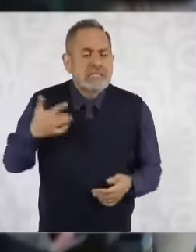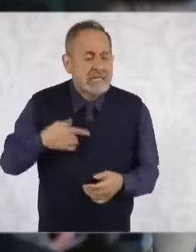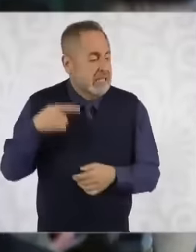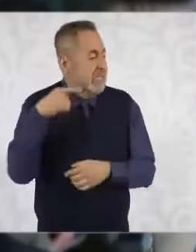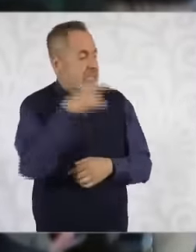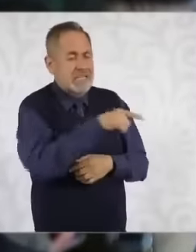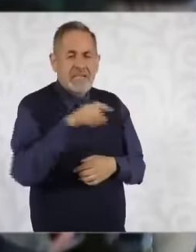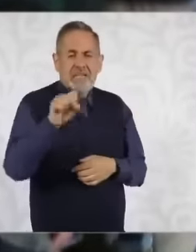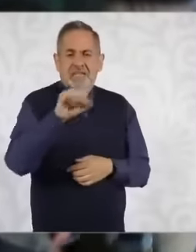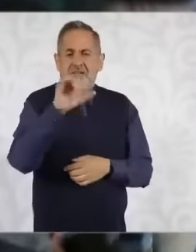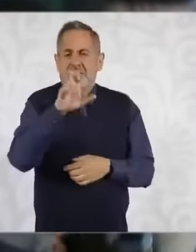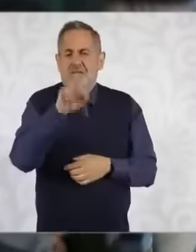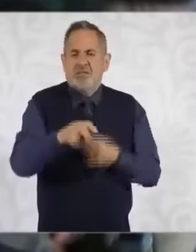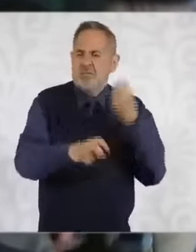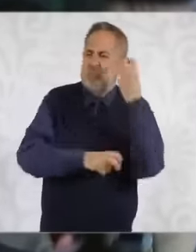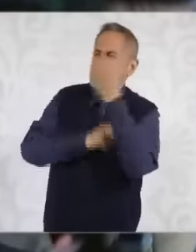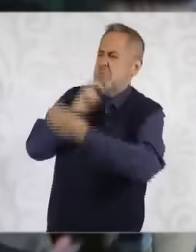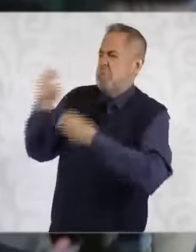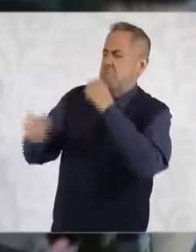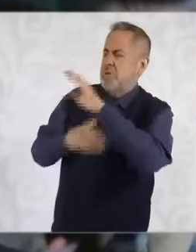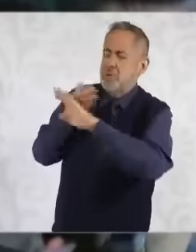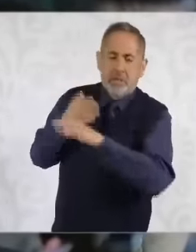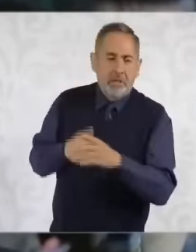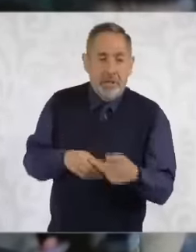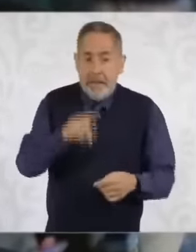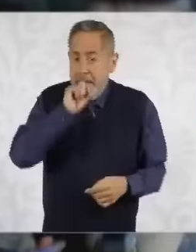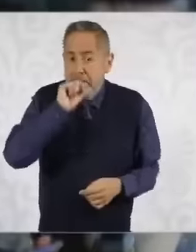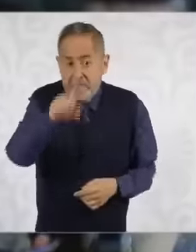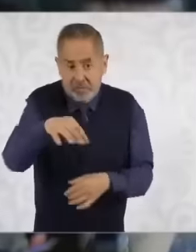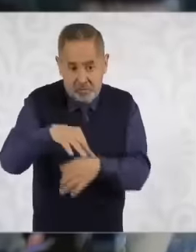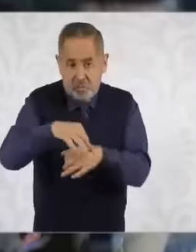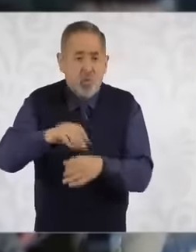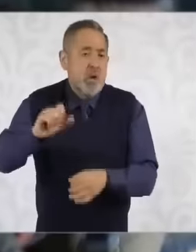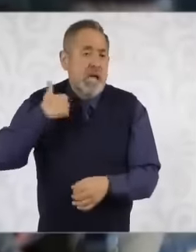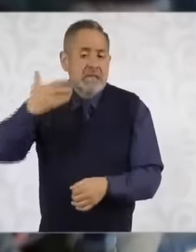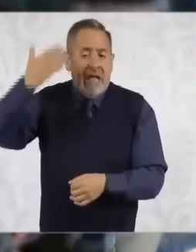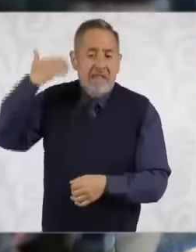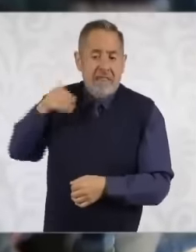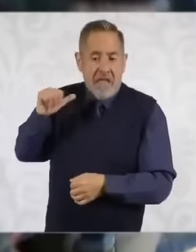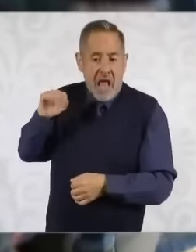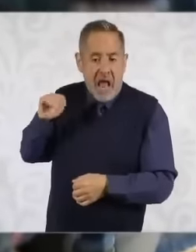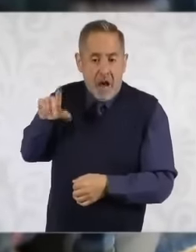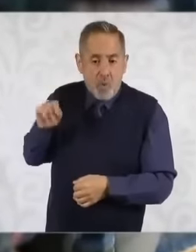How do you feel because you also lived when Andrés Manuel López Obrador wanted to be unblocked